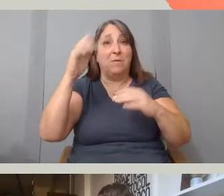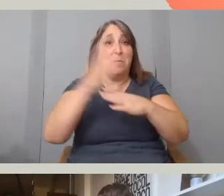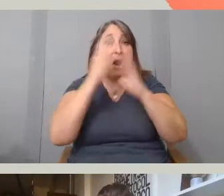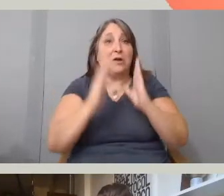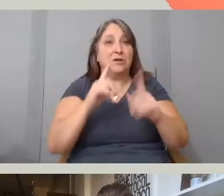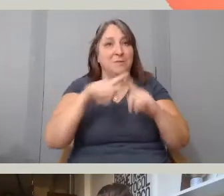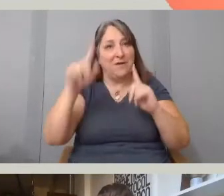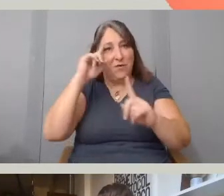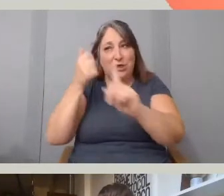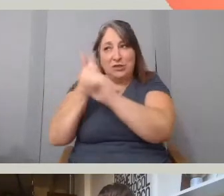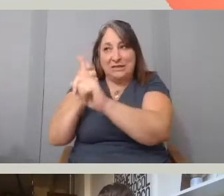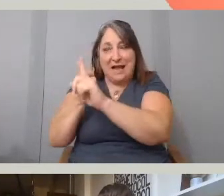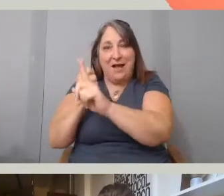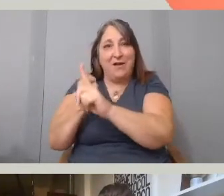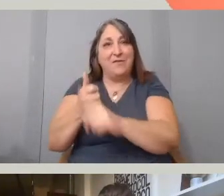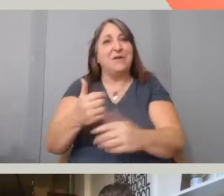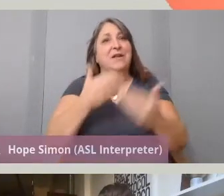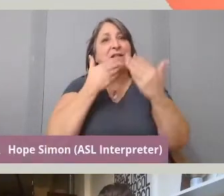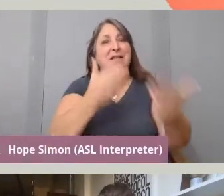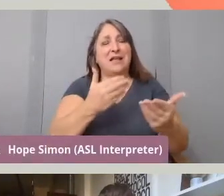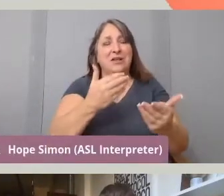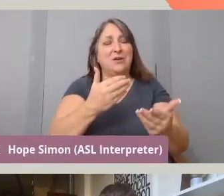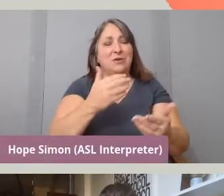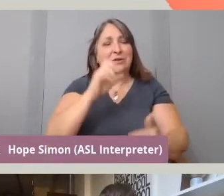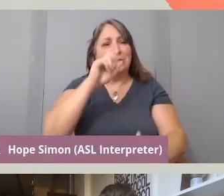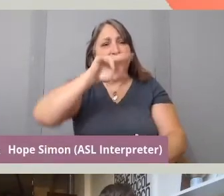Thank you so much for those words Sonia that really means a lot.